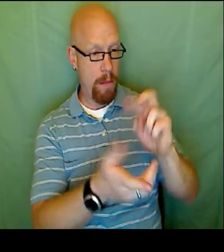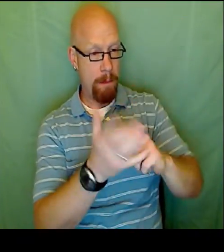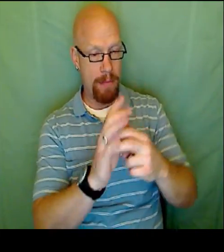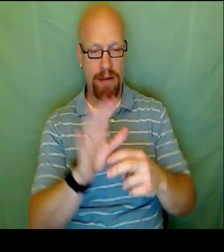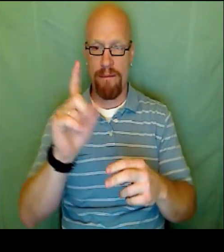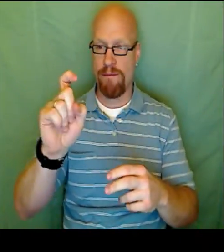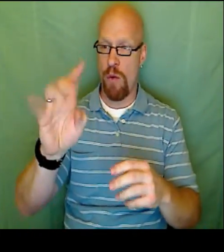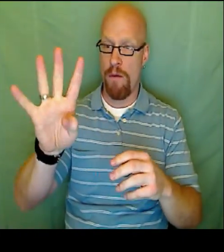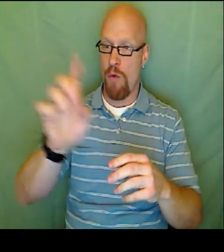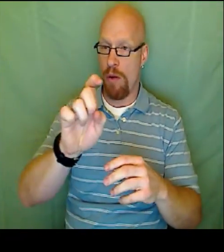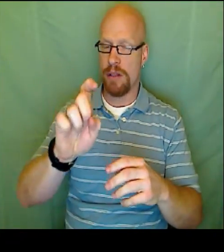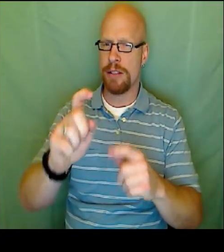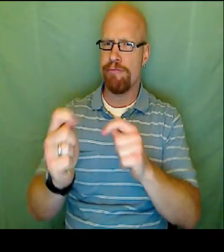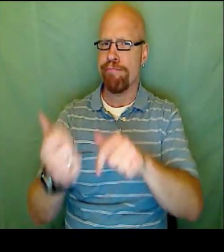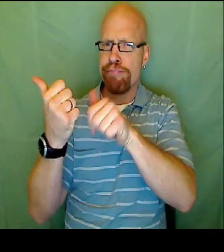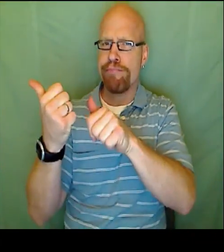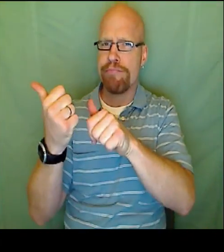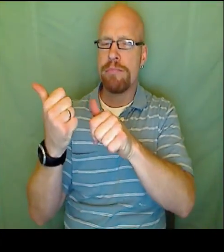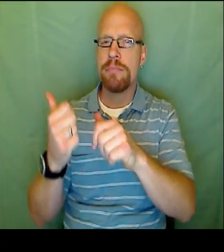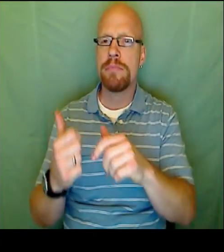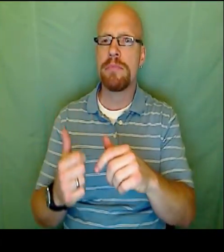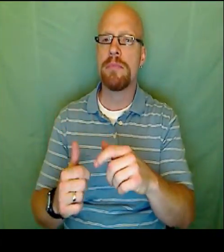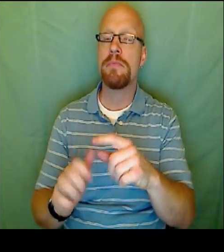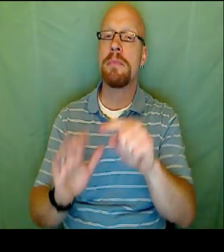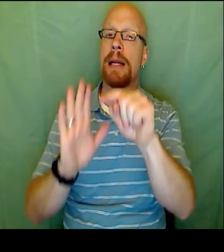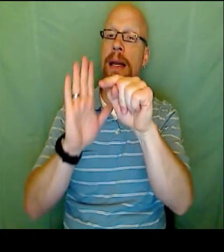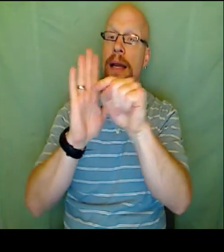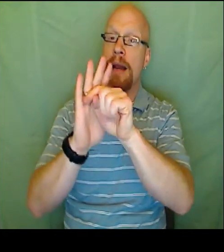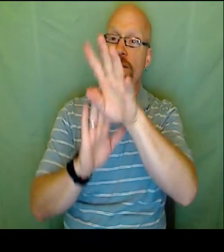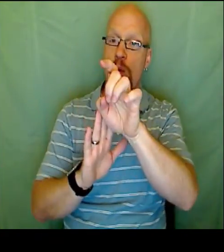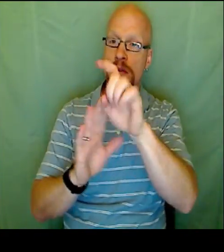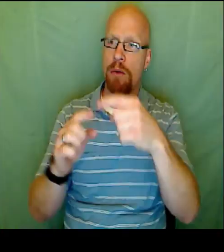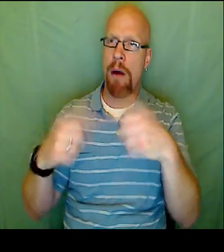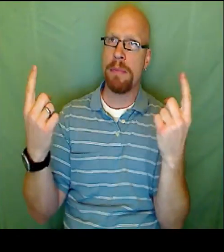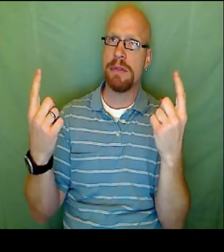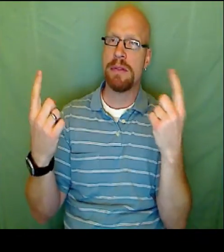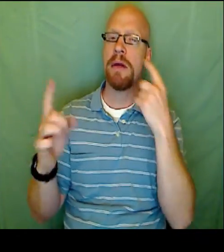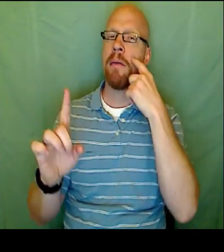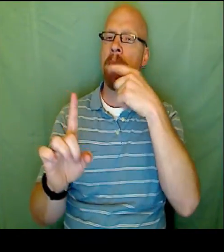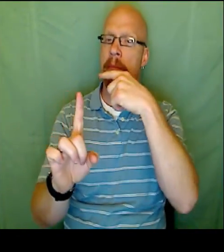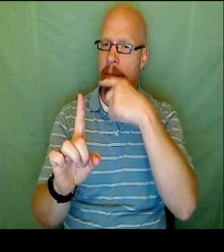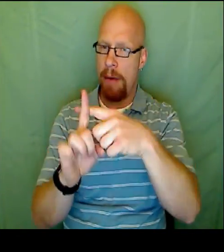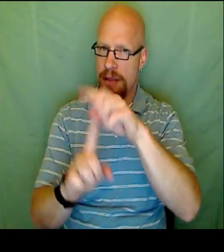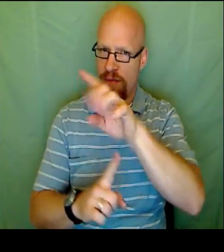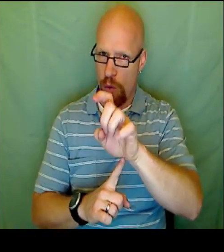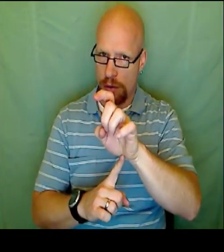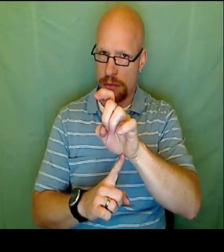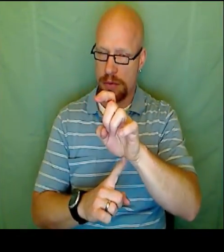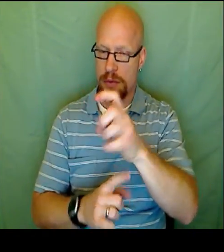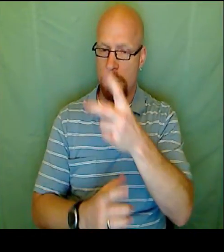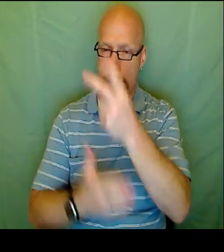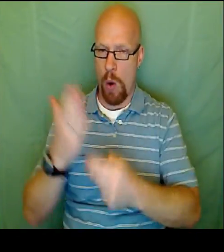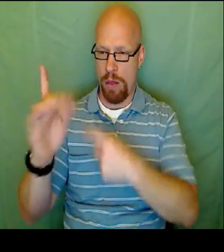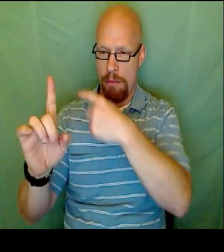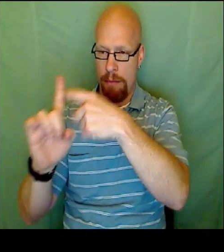on isolating Y. We have negative four X with plus two Y. I need to move the four X over.